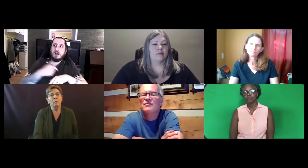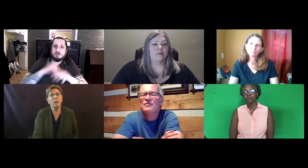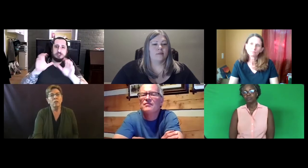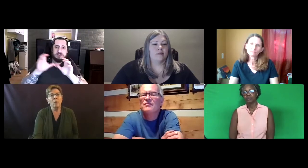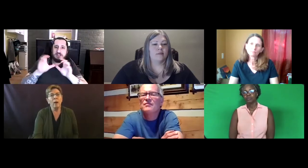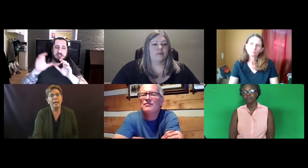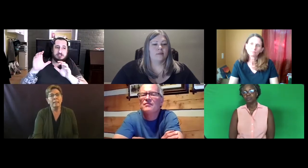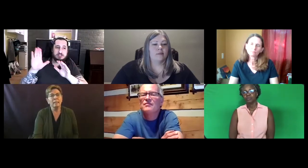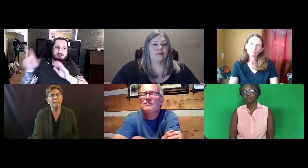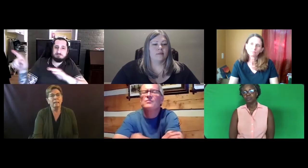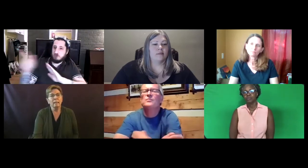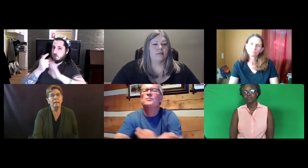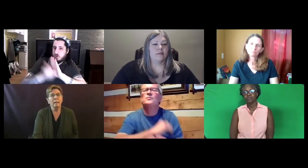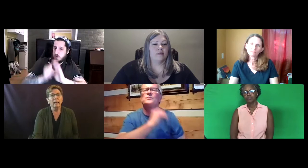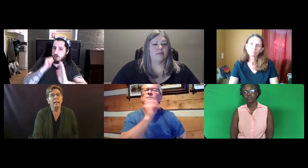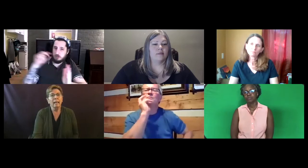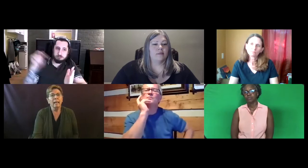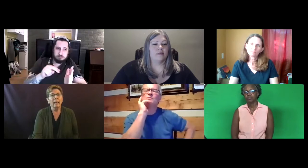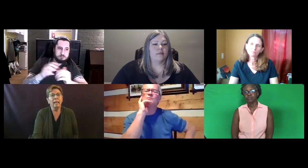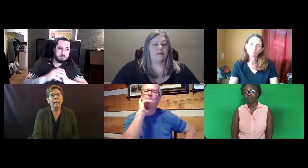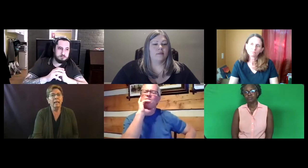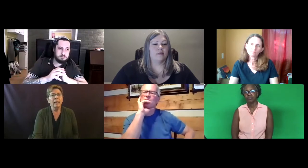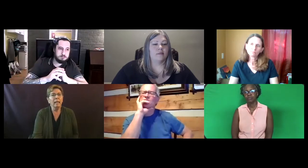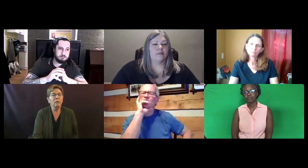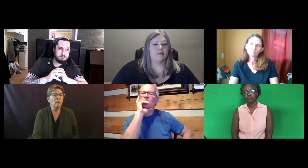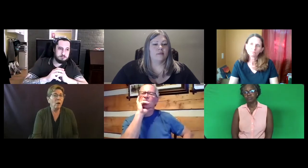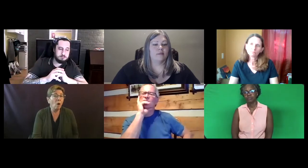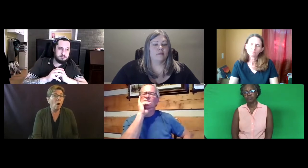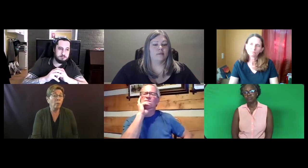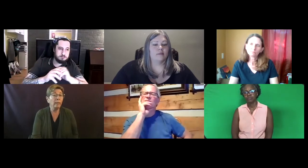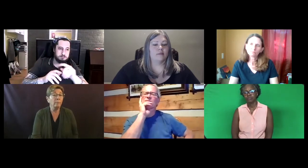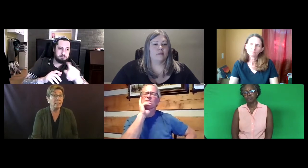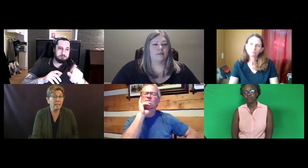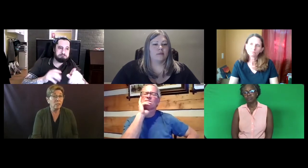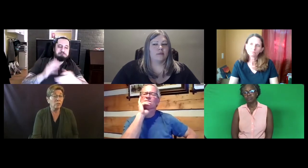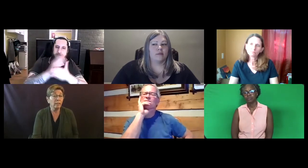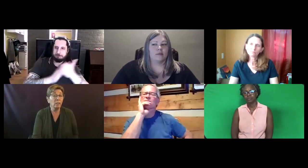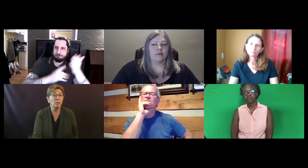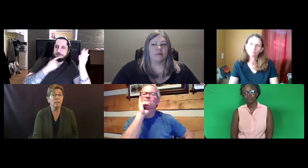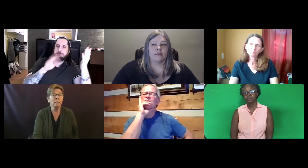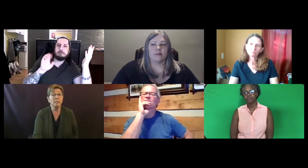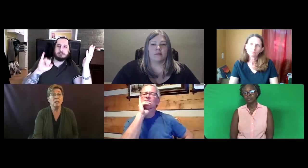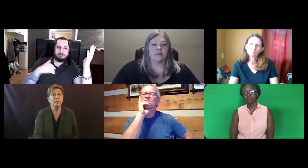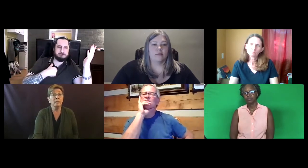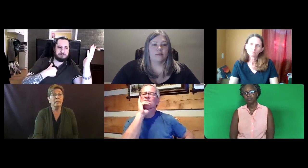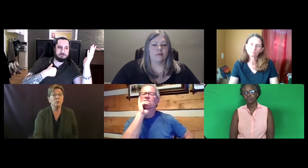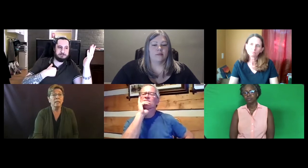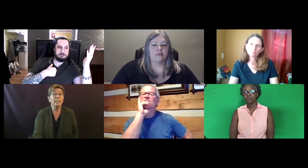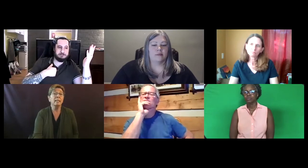We also asked, do they already possess a certification that this law doesn't address?